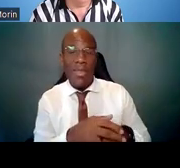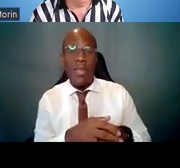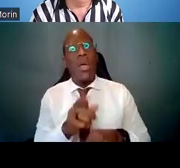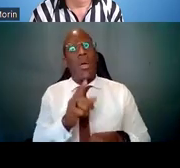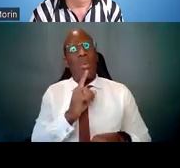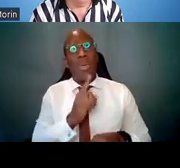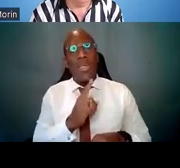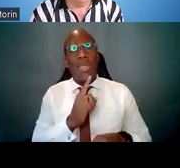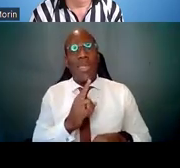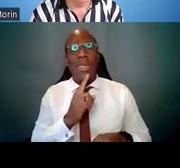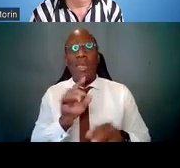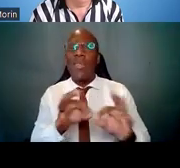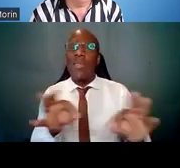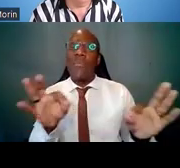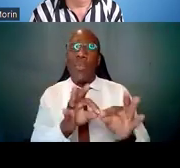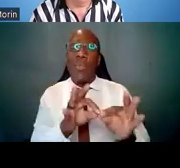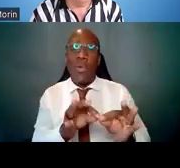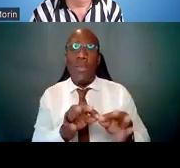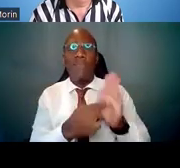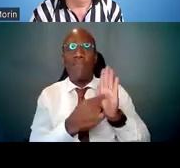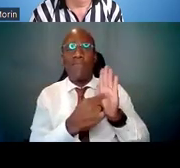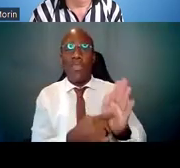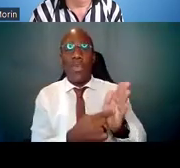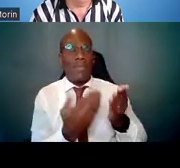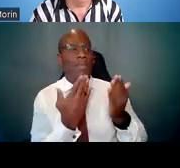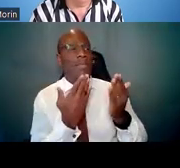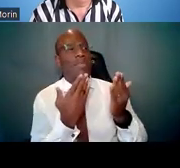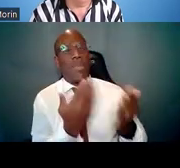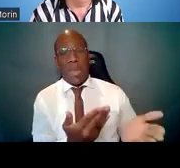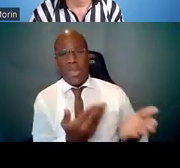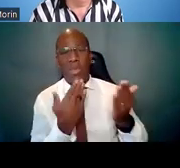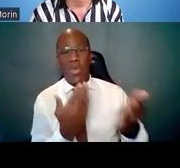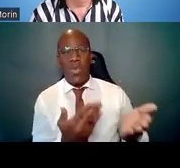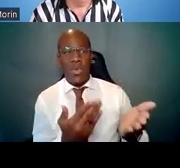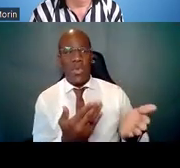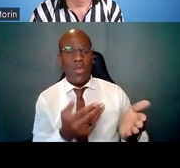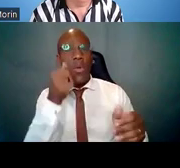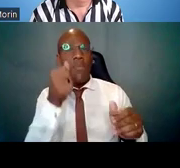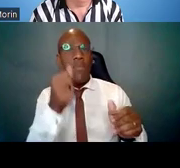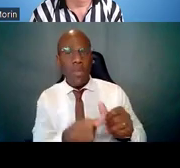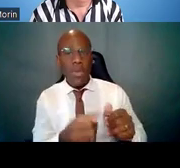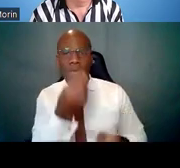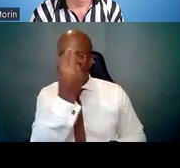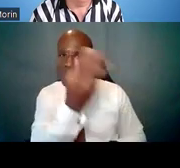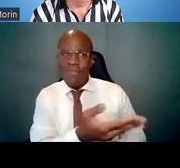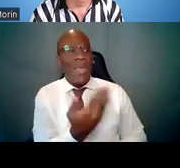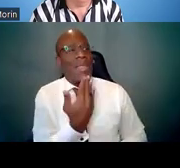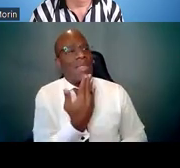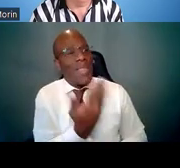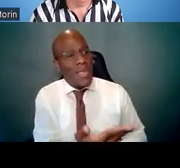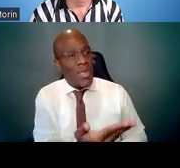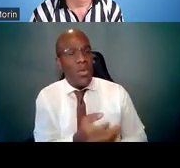and after you've delivered the pitch. So remember to say things like "thank you," or to send a follow-up message